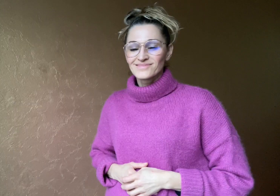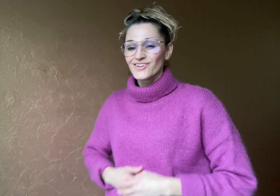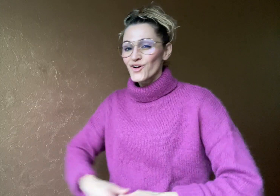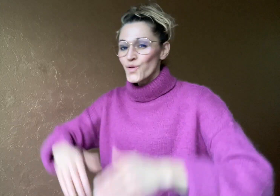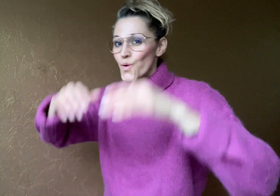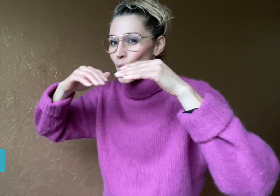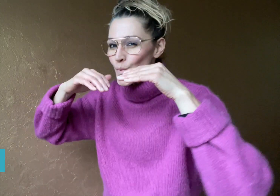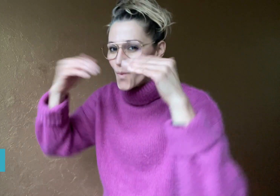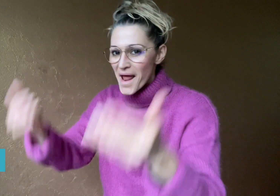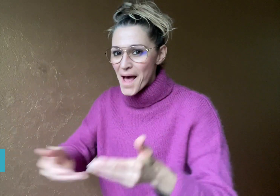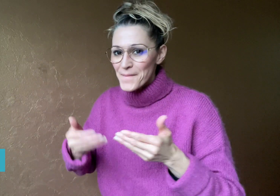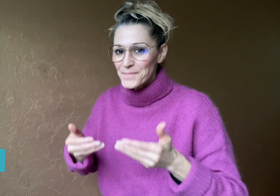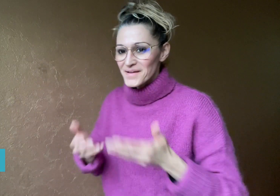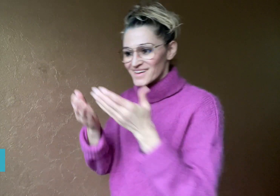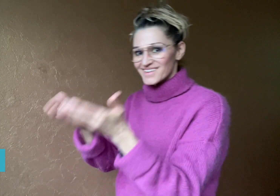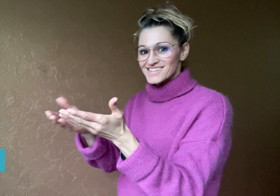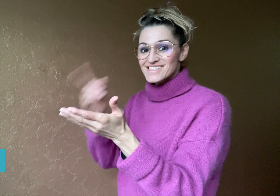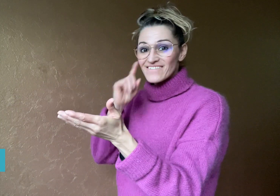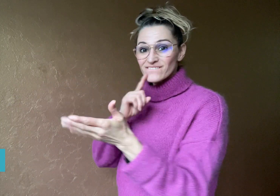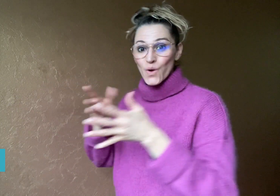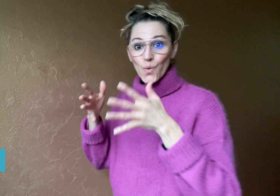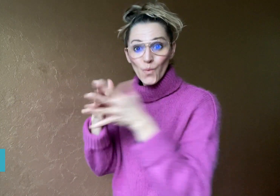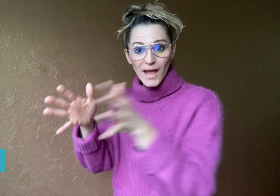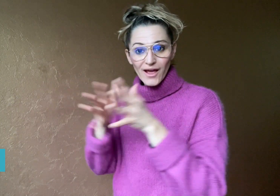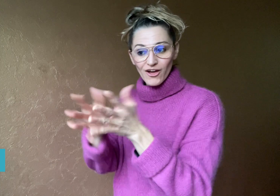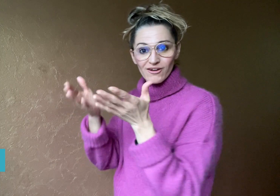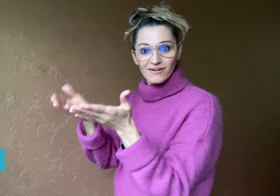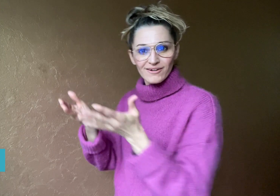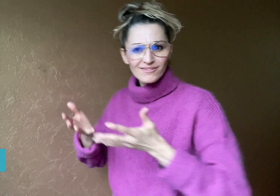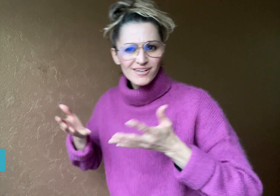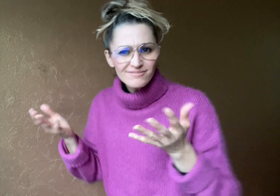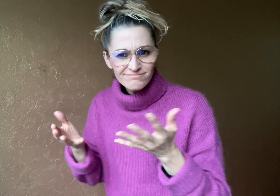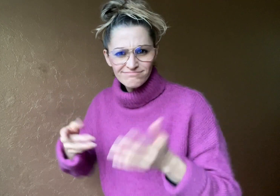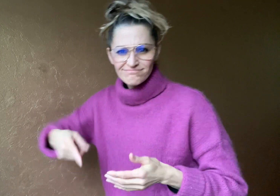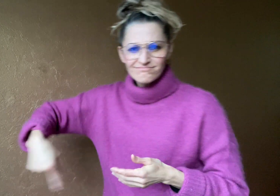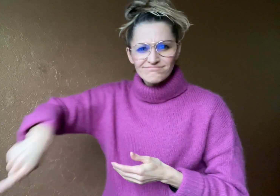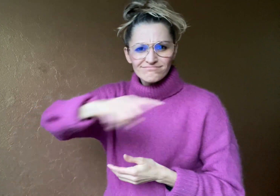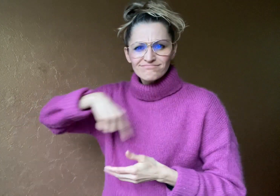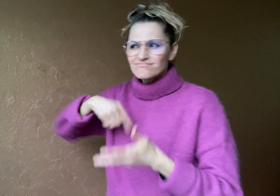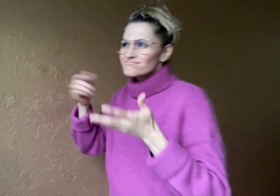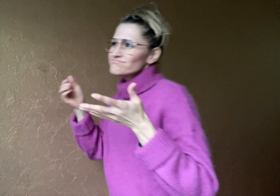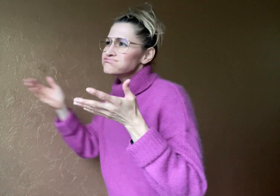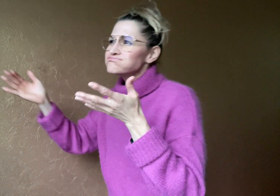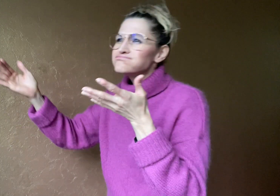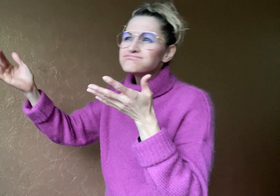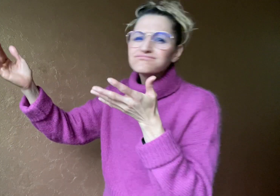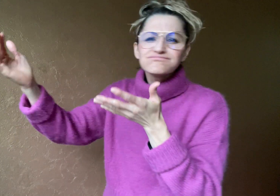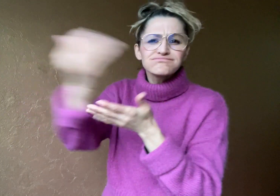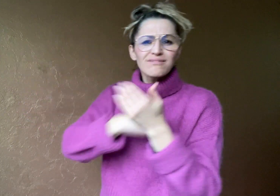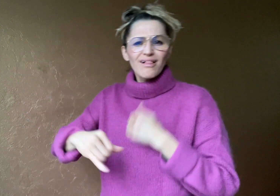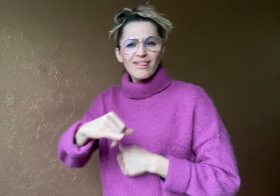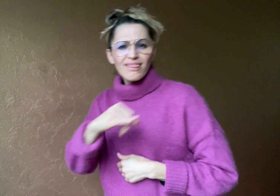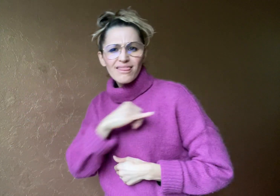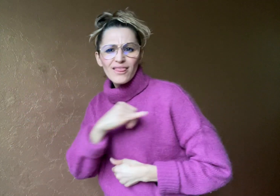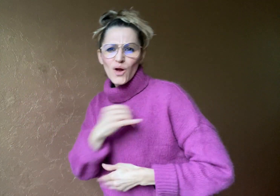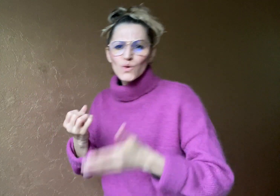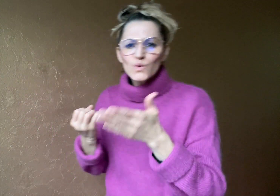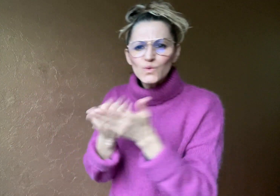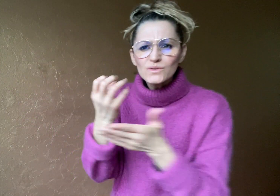Welcome to DeafWire where we share interesting news stories